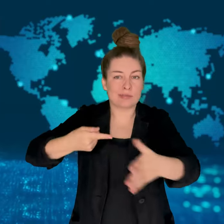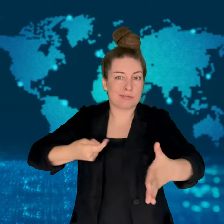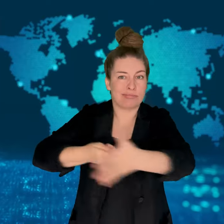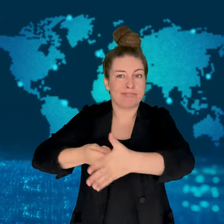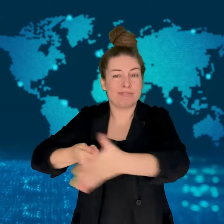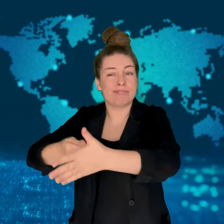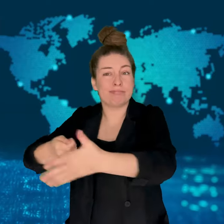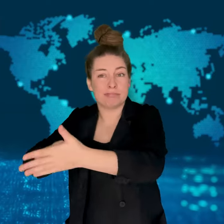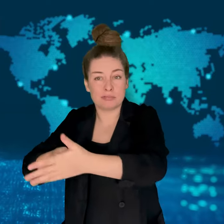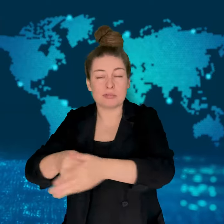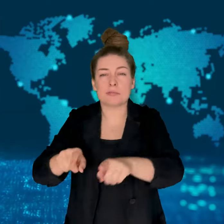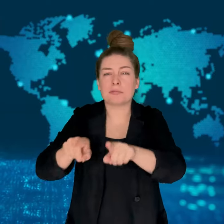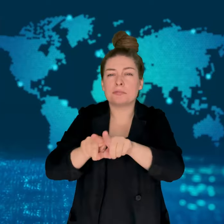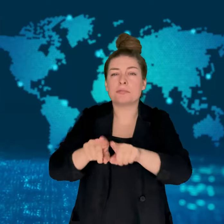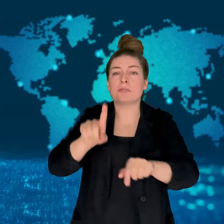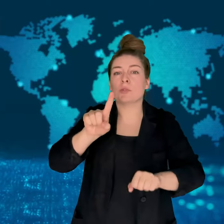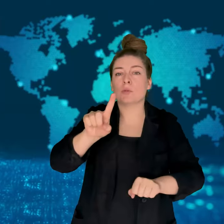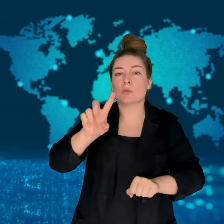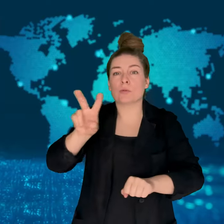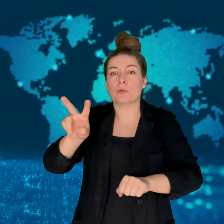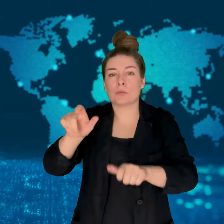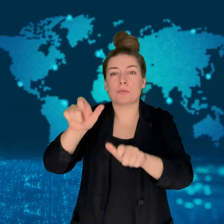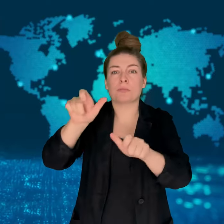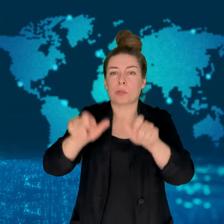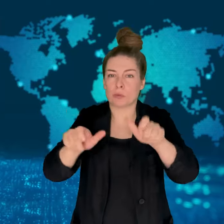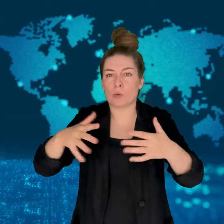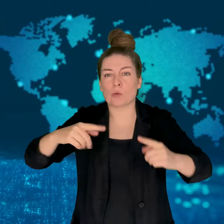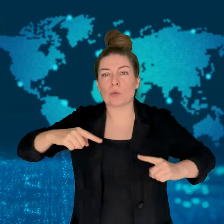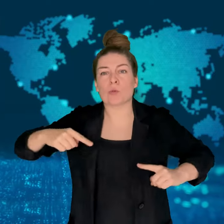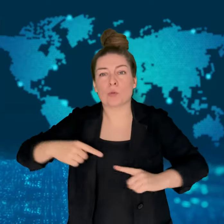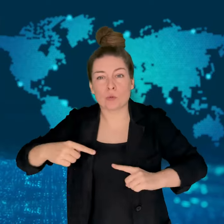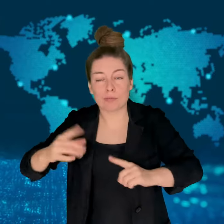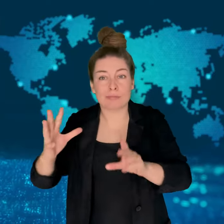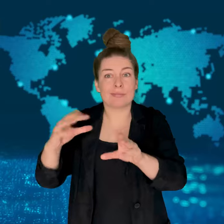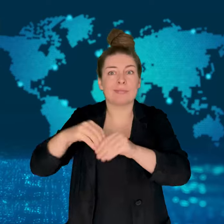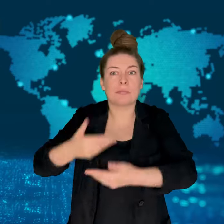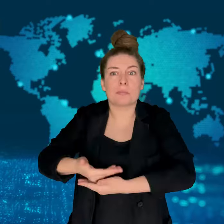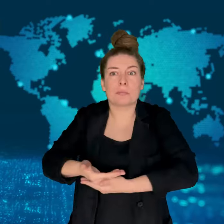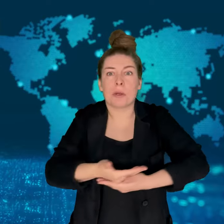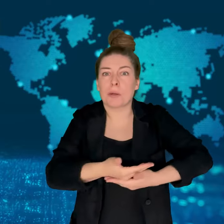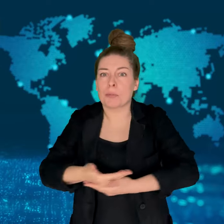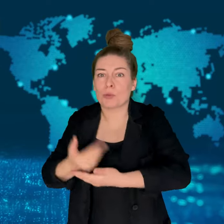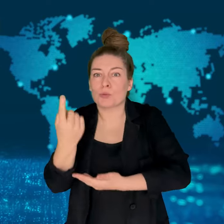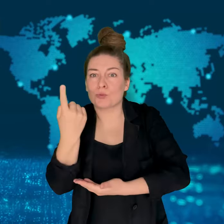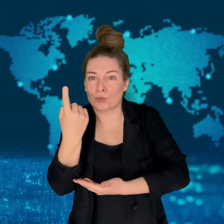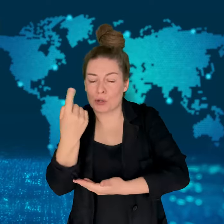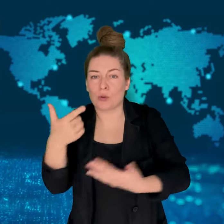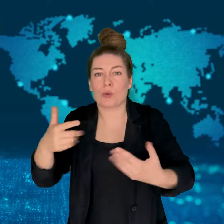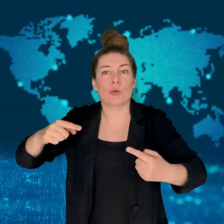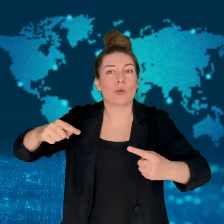Twelve others - including a baby - were injured.